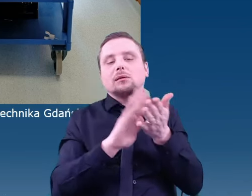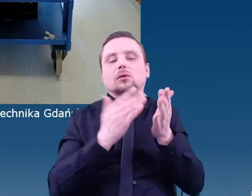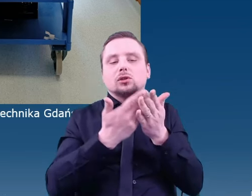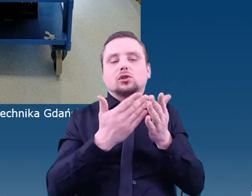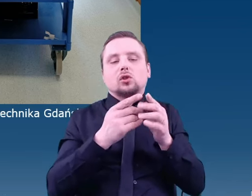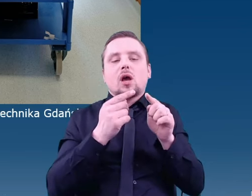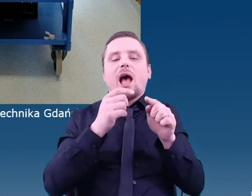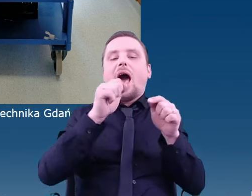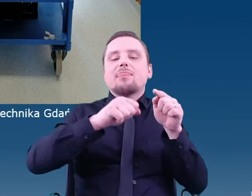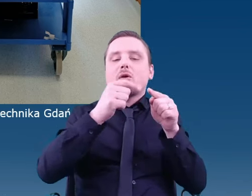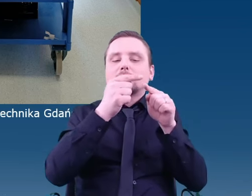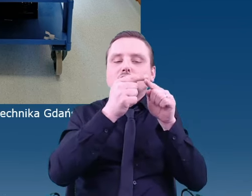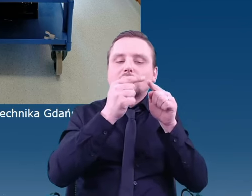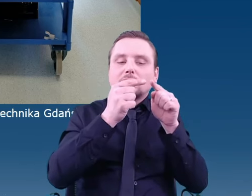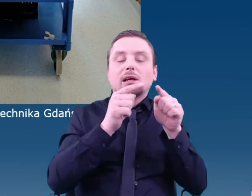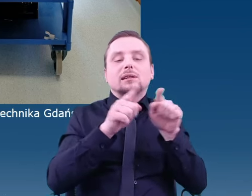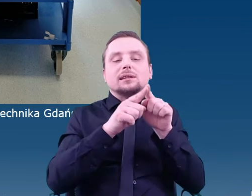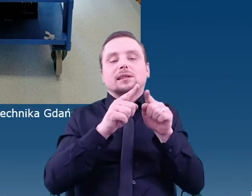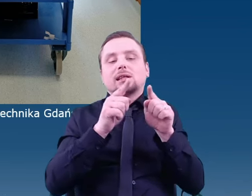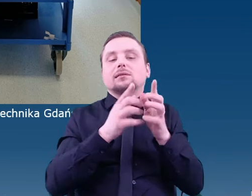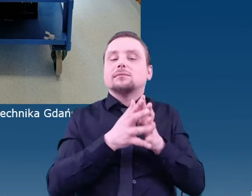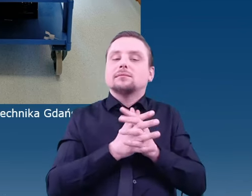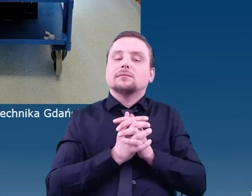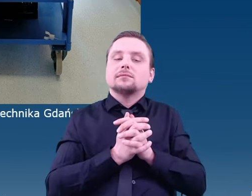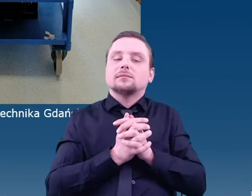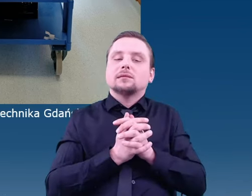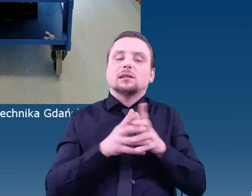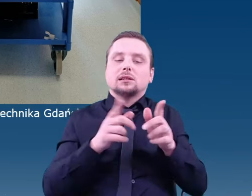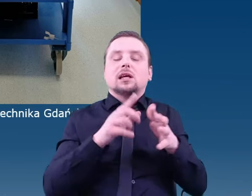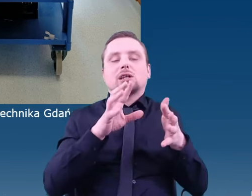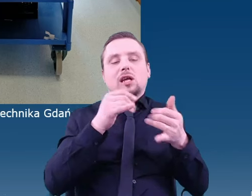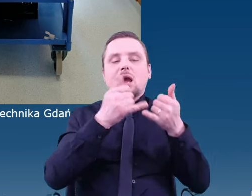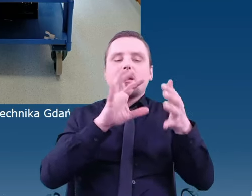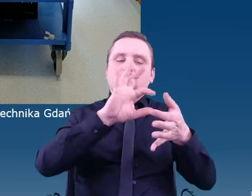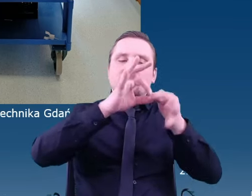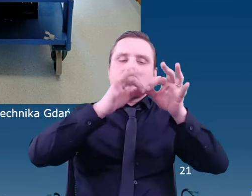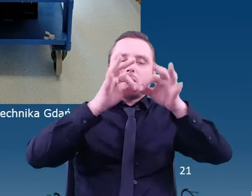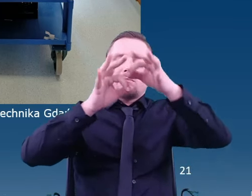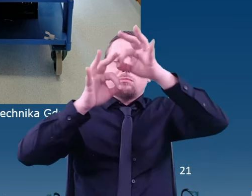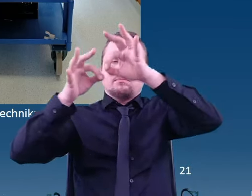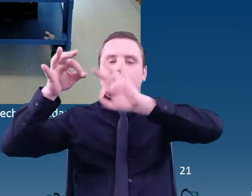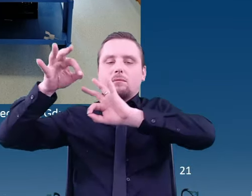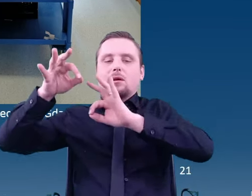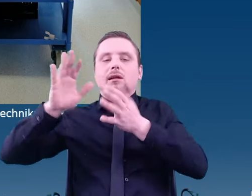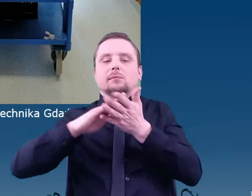as well as elements, and very complex chemical structures, such as polymers or proteins.